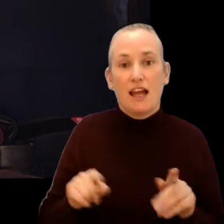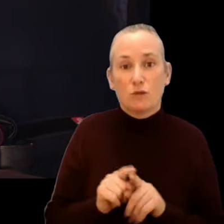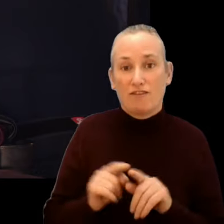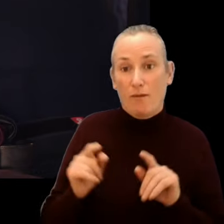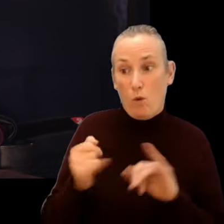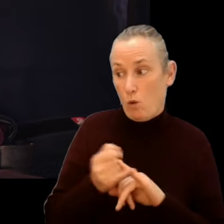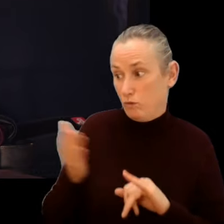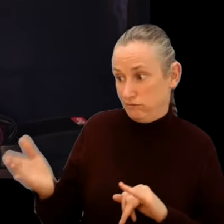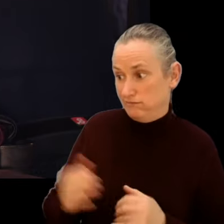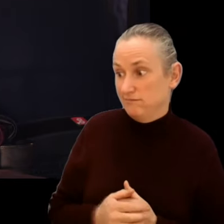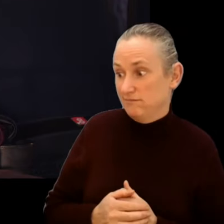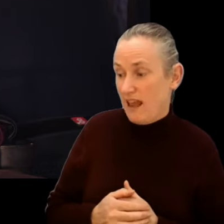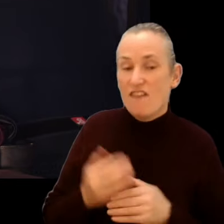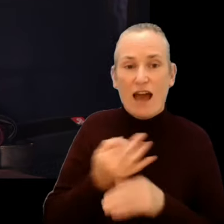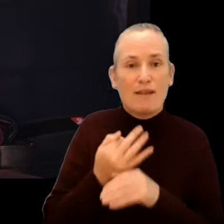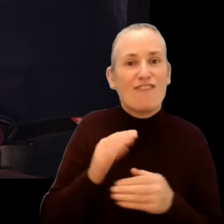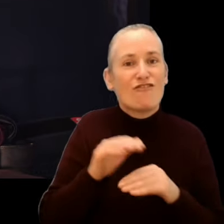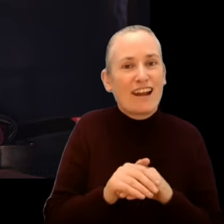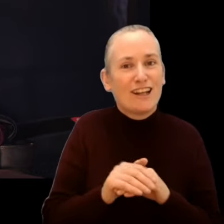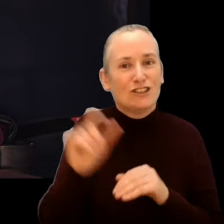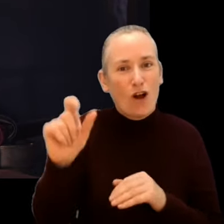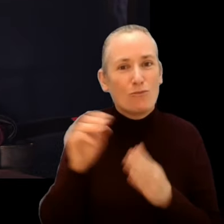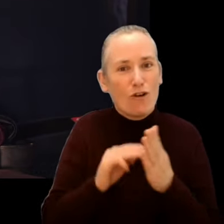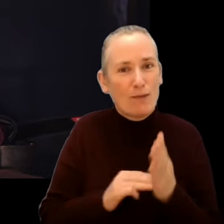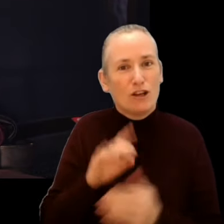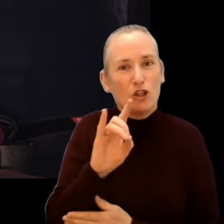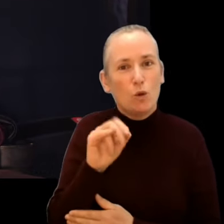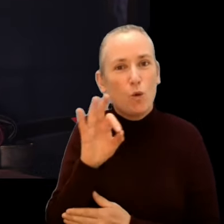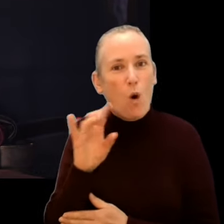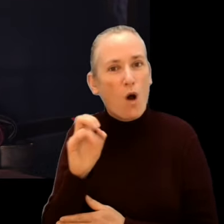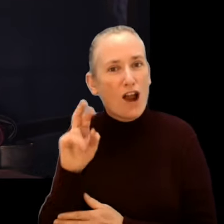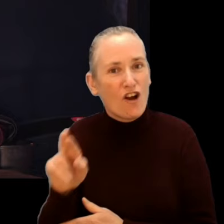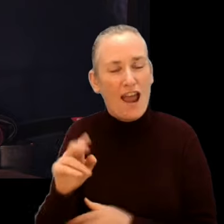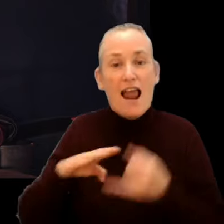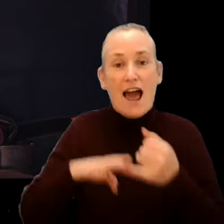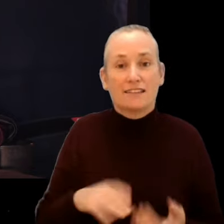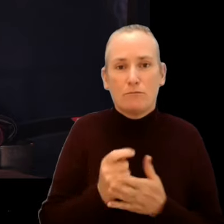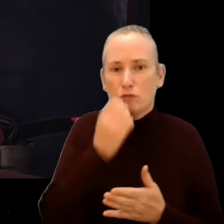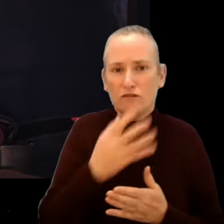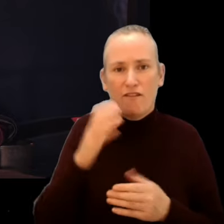from Hugh O’Connor heading up our Family Friendly shorts programme. He last delighted us with his animation The Overcoat.